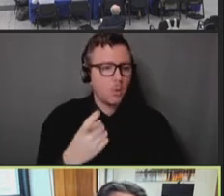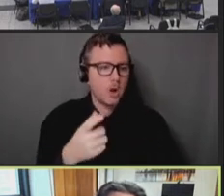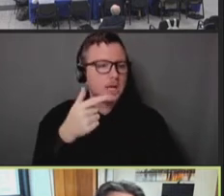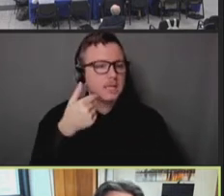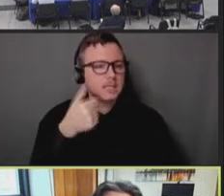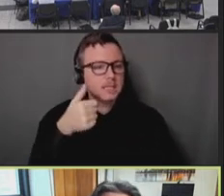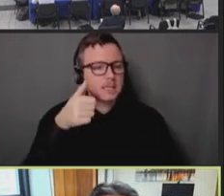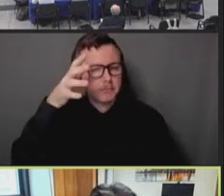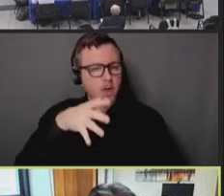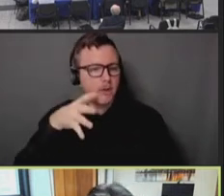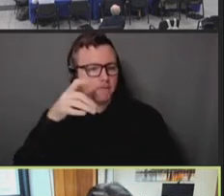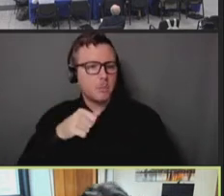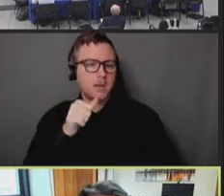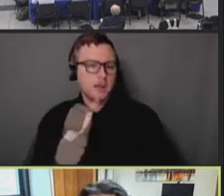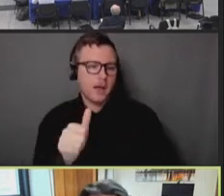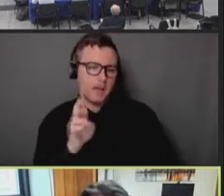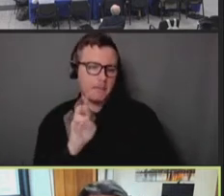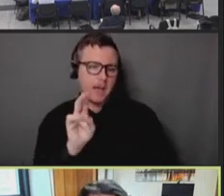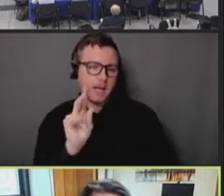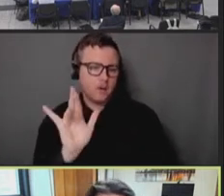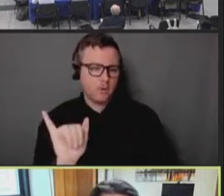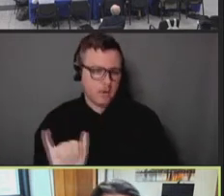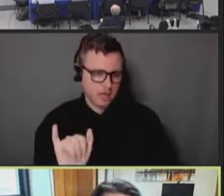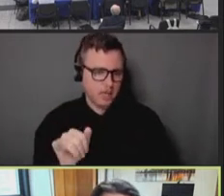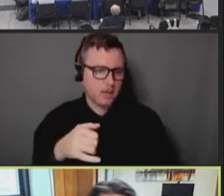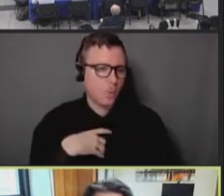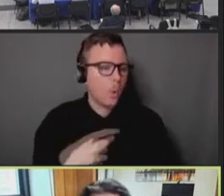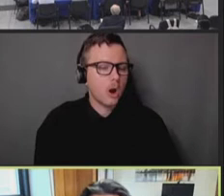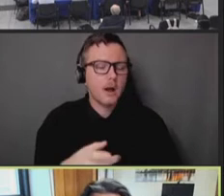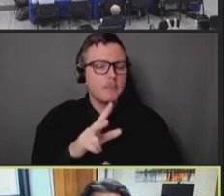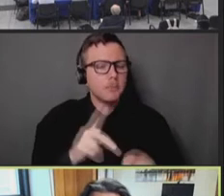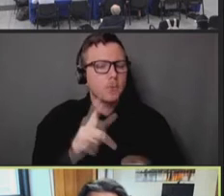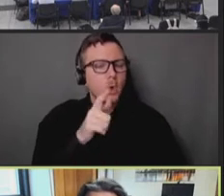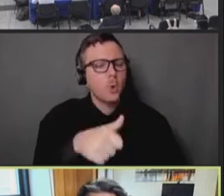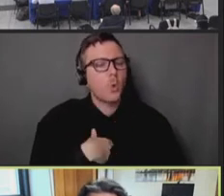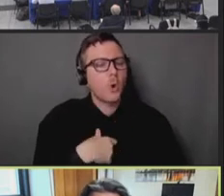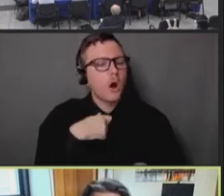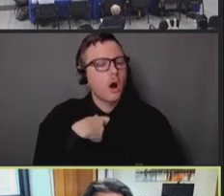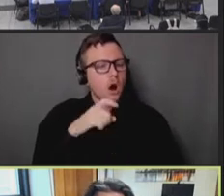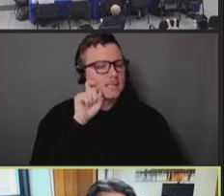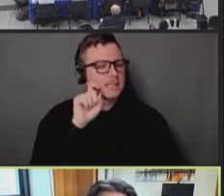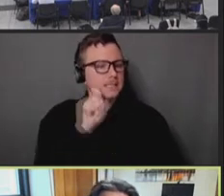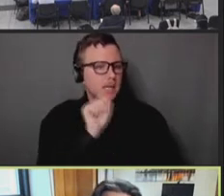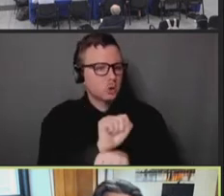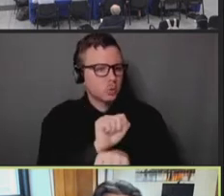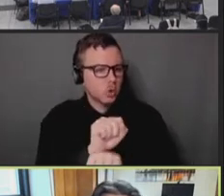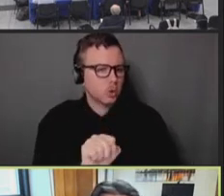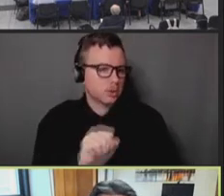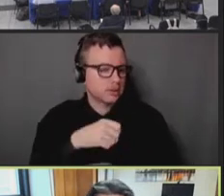or sex workers. More recently, we've expanded our eligibility to include sex workers.